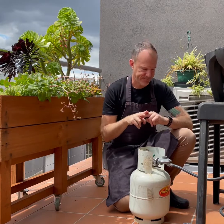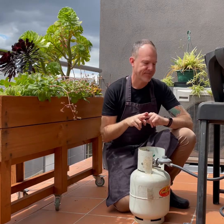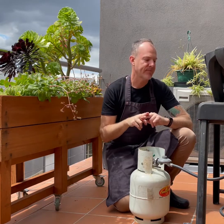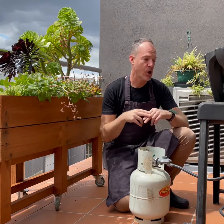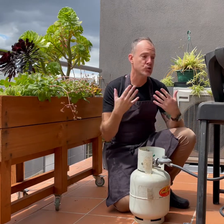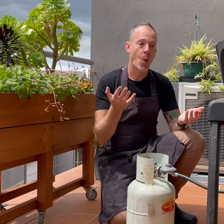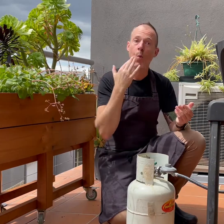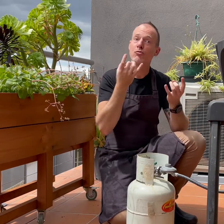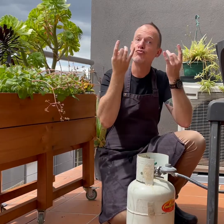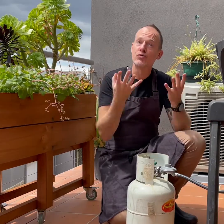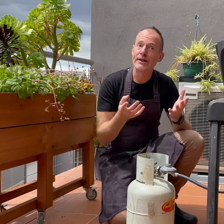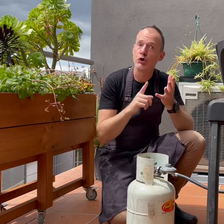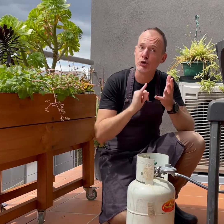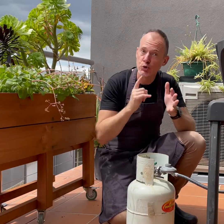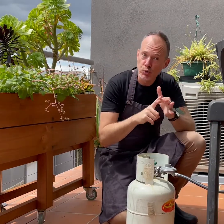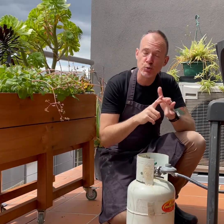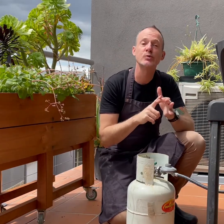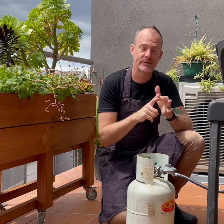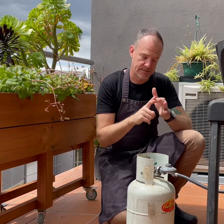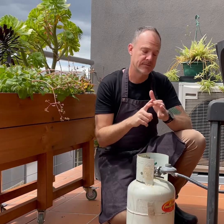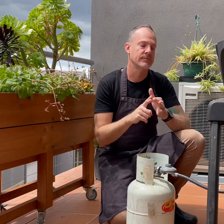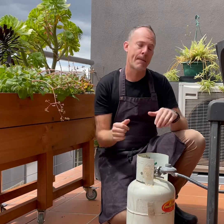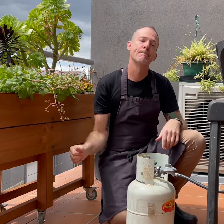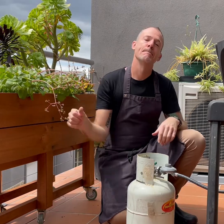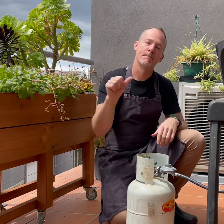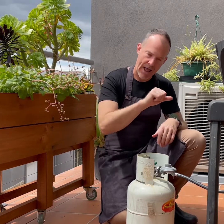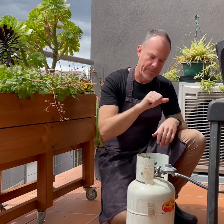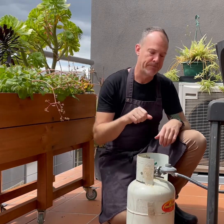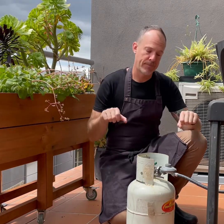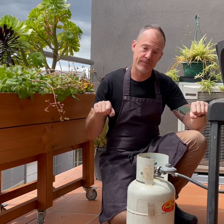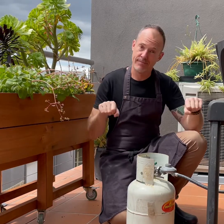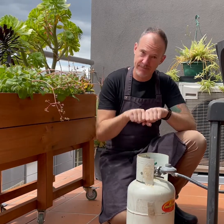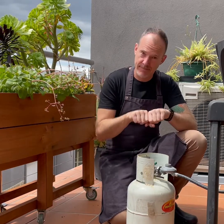When you are ready to use it again reconnect the bottle.